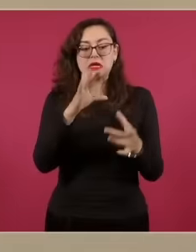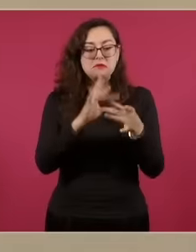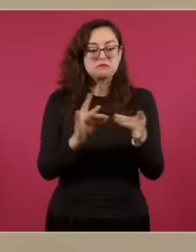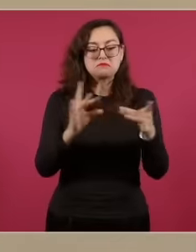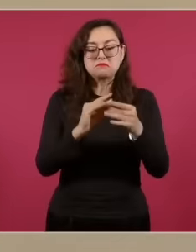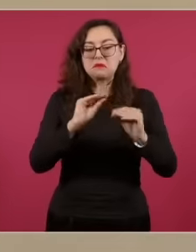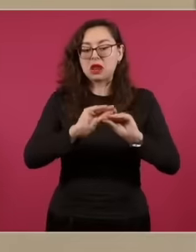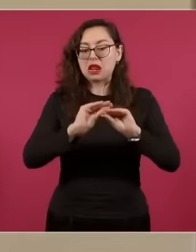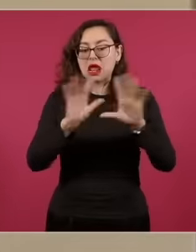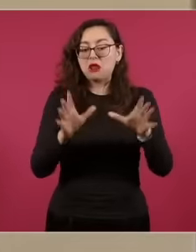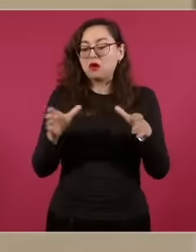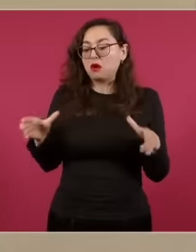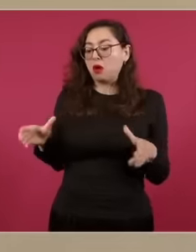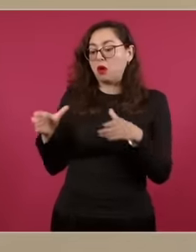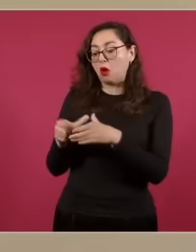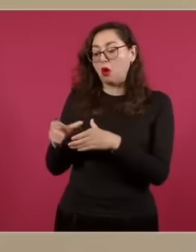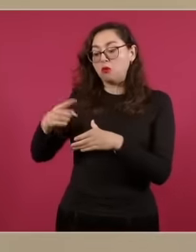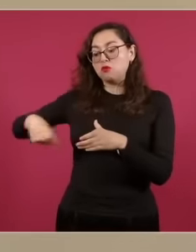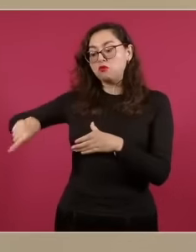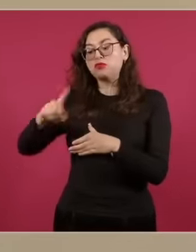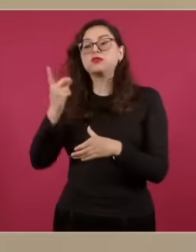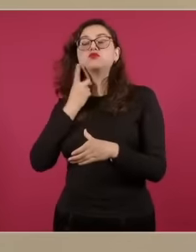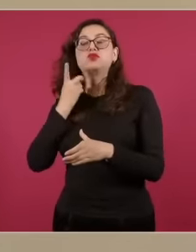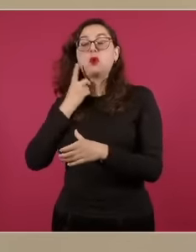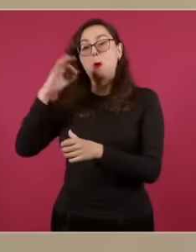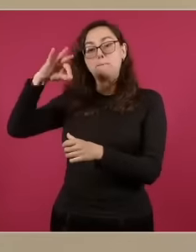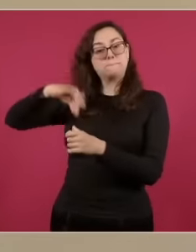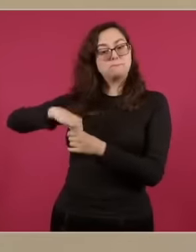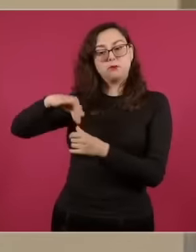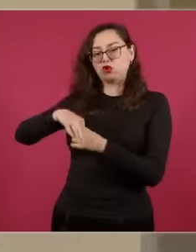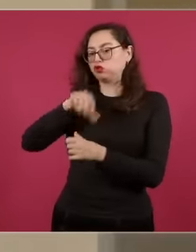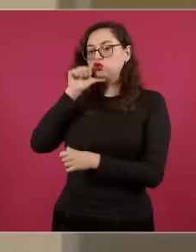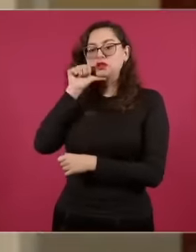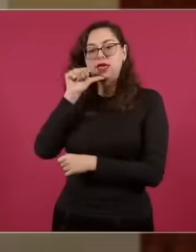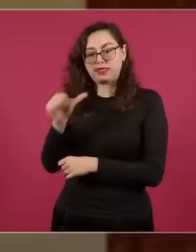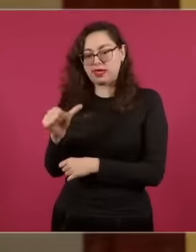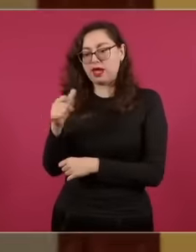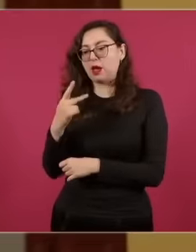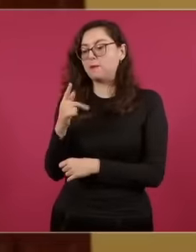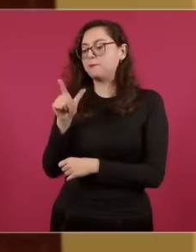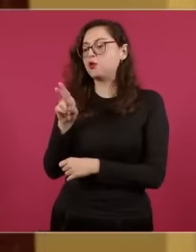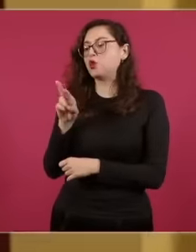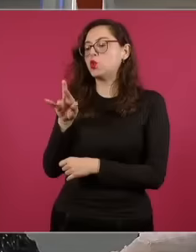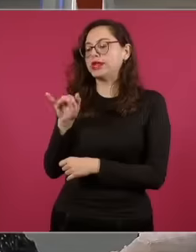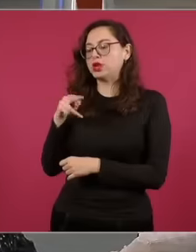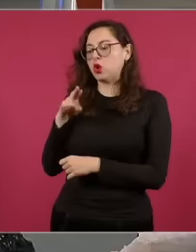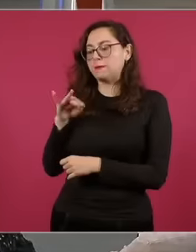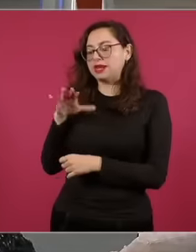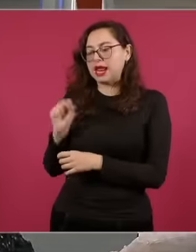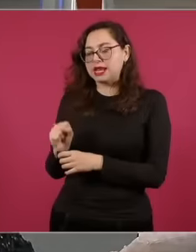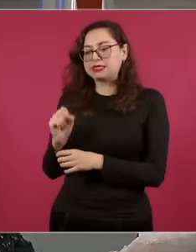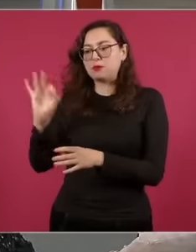in our country. Establishes both the Constitution and the electoral law,